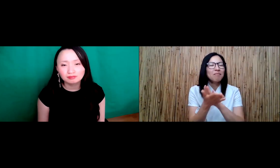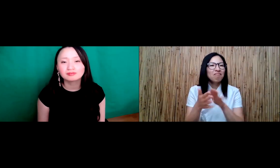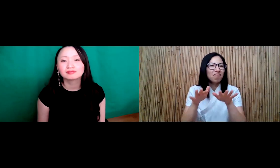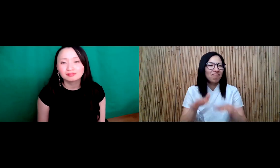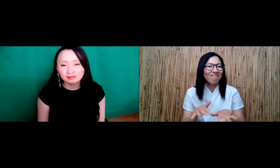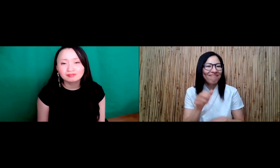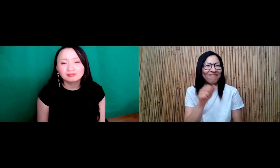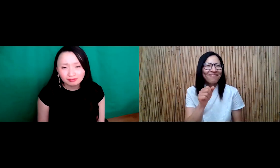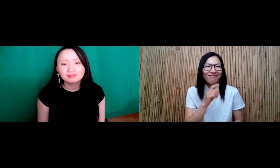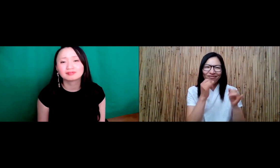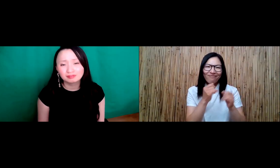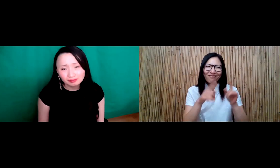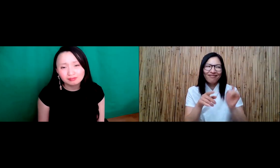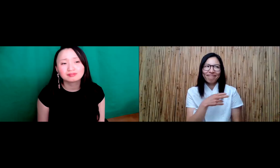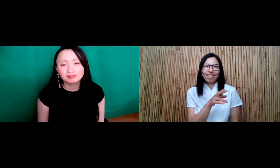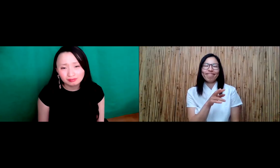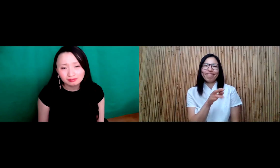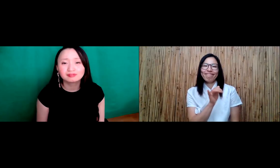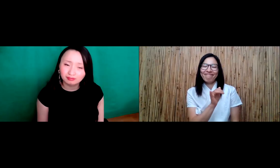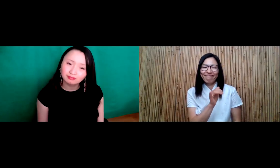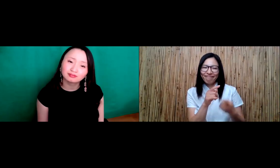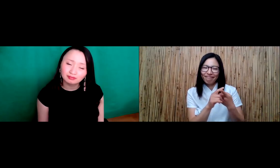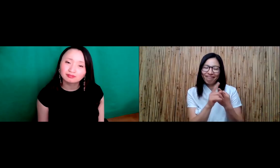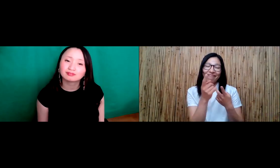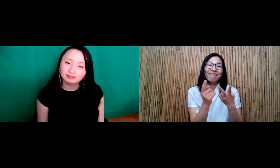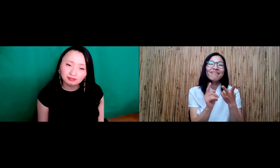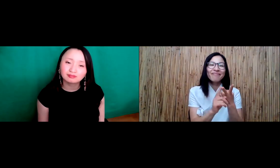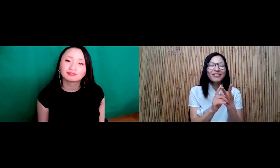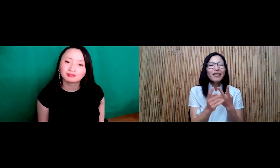Mine was education. And then I settled here that's that's just